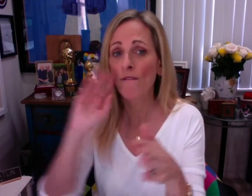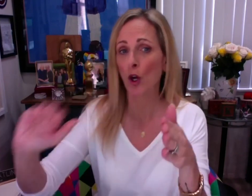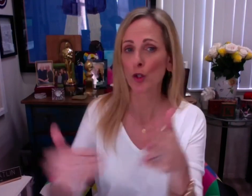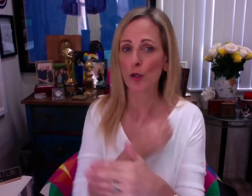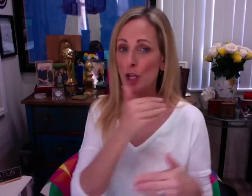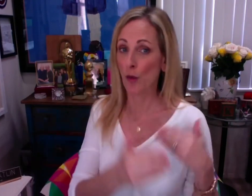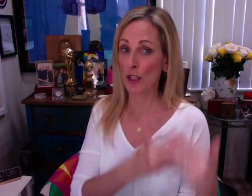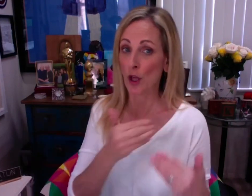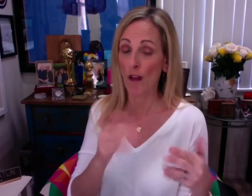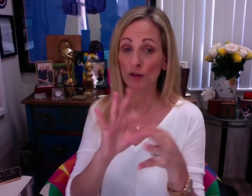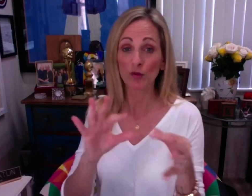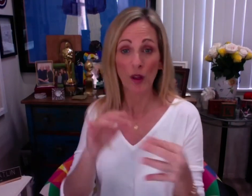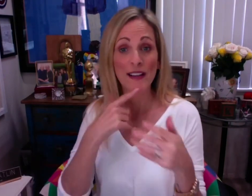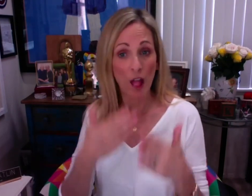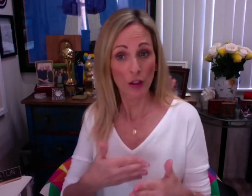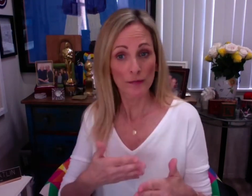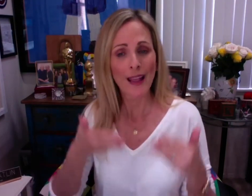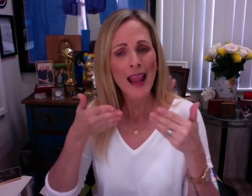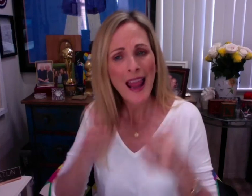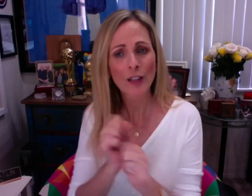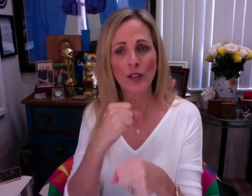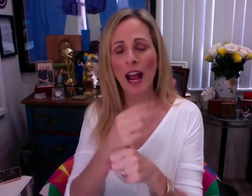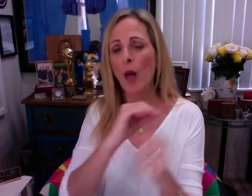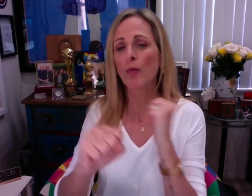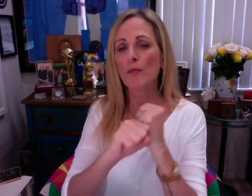In paving the way for a new generation of storytellers,